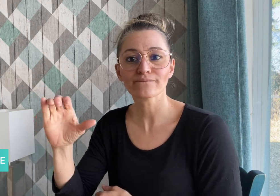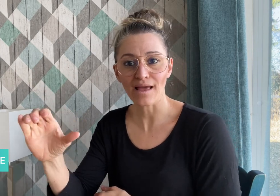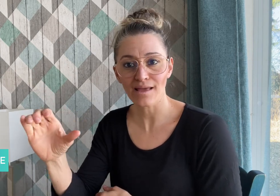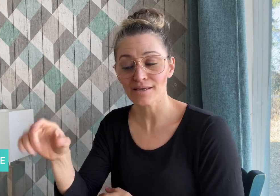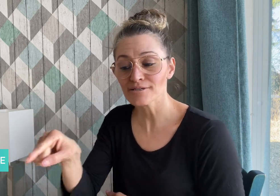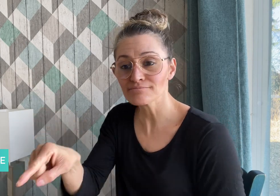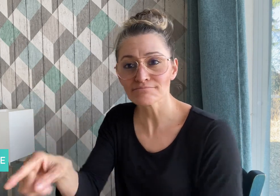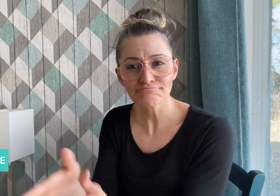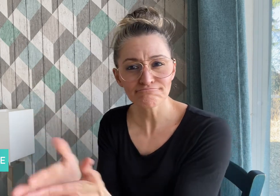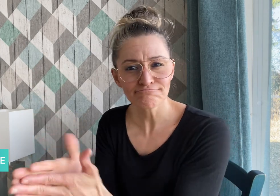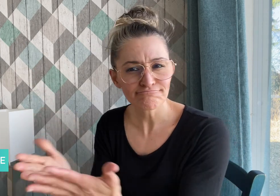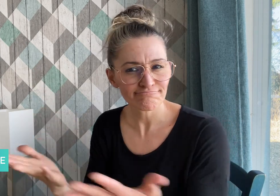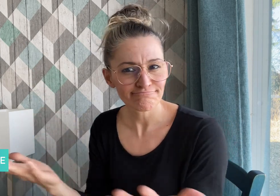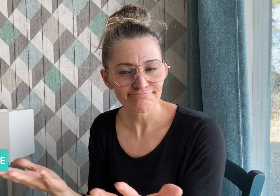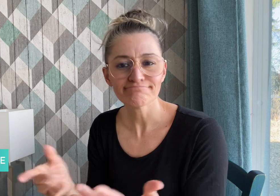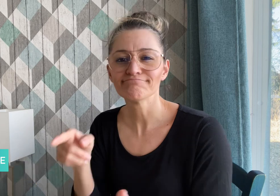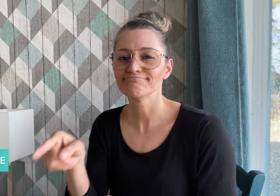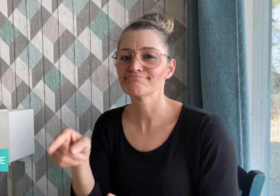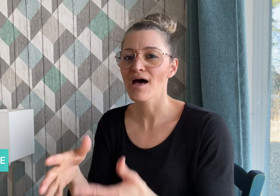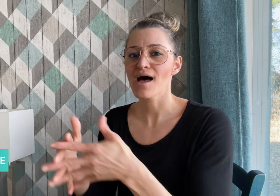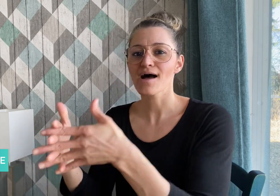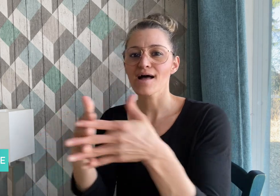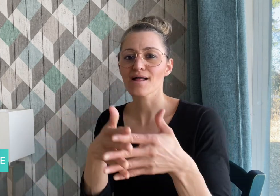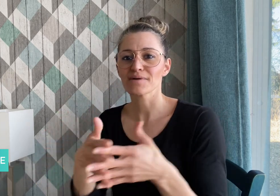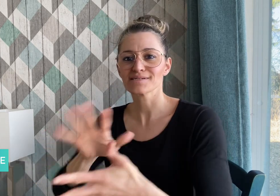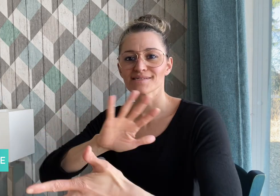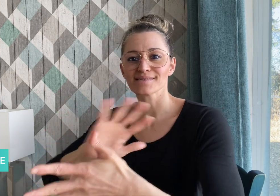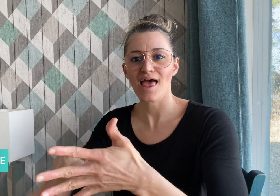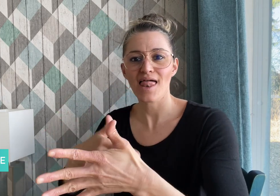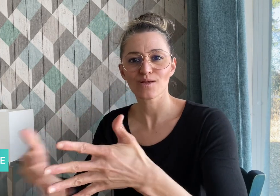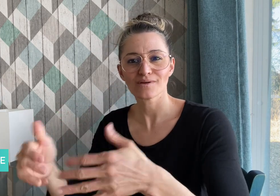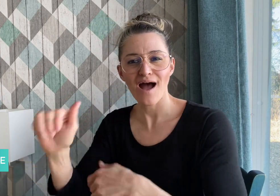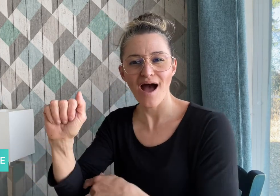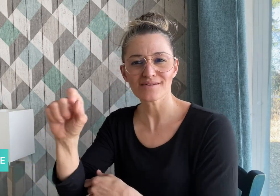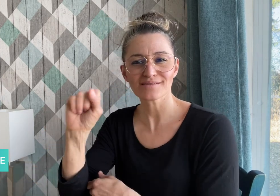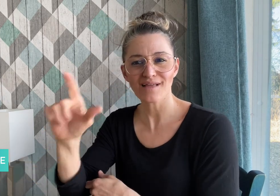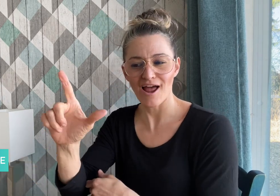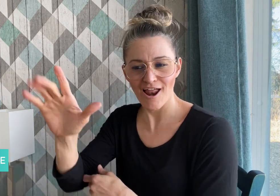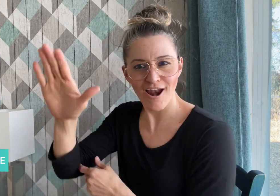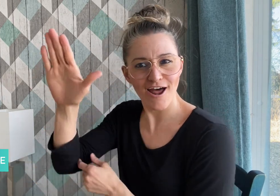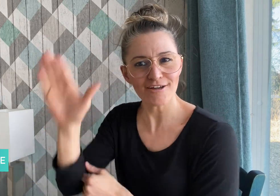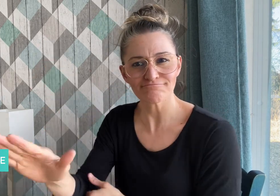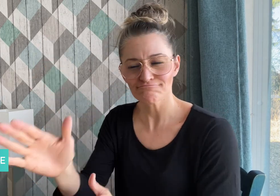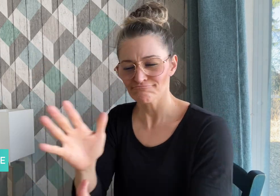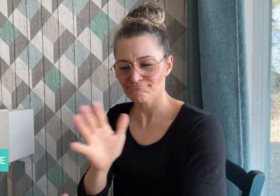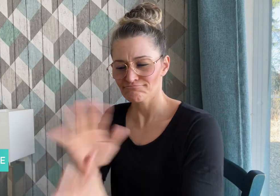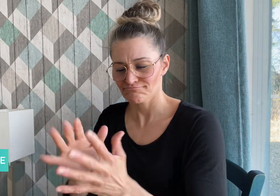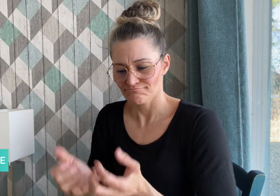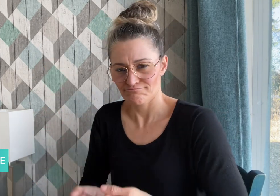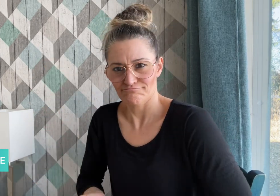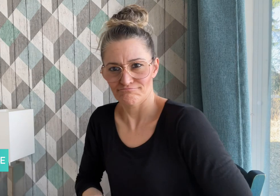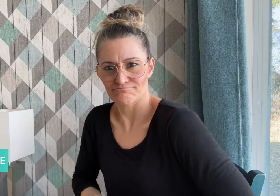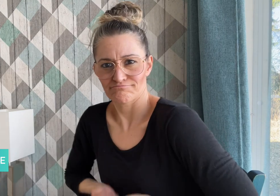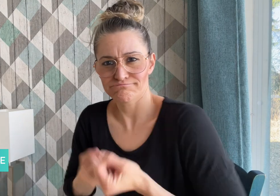Language (ASL) expression that means "real talk",